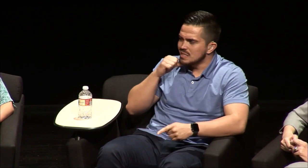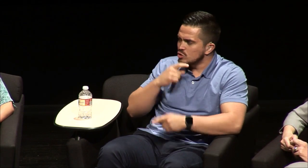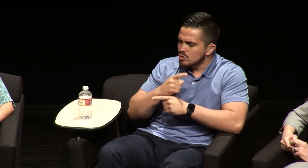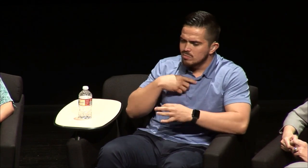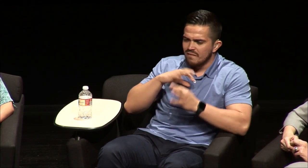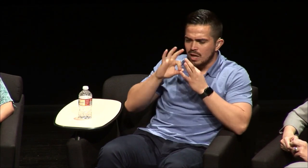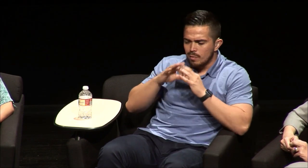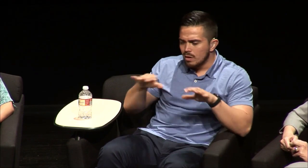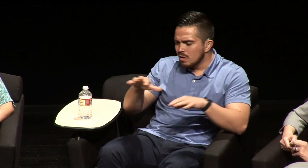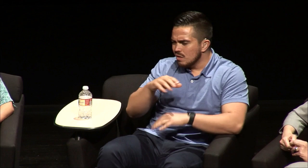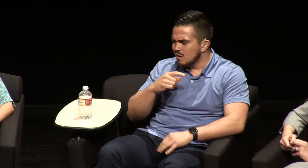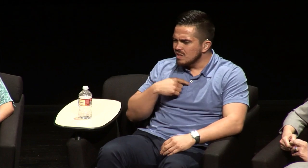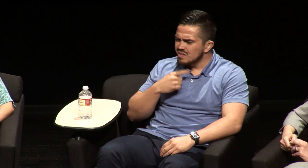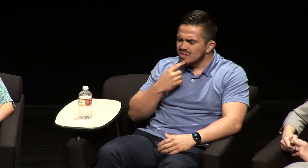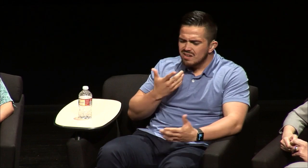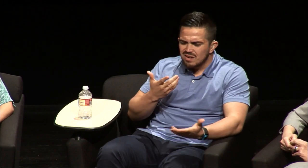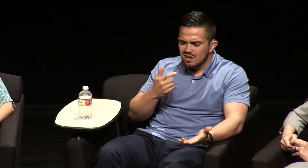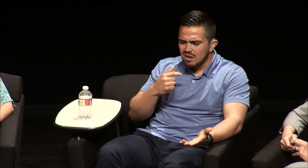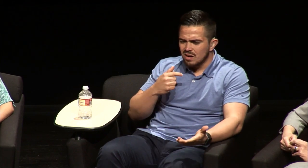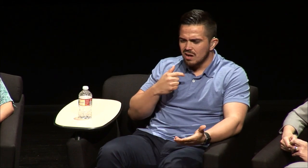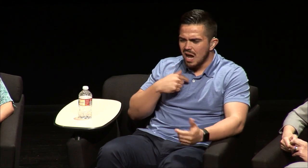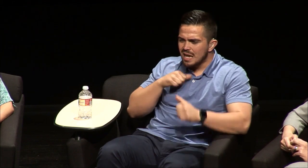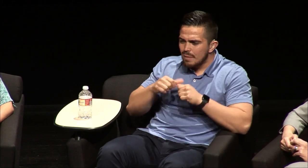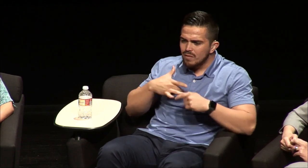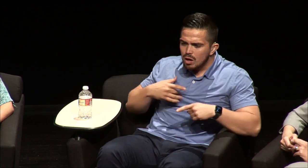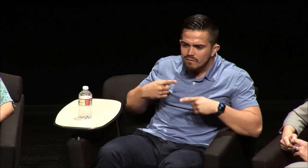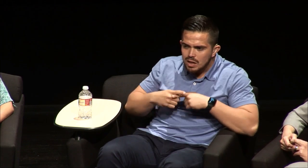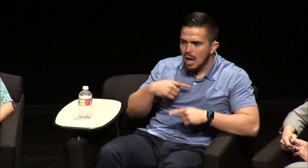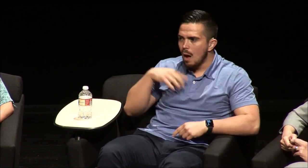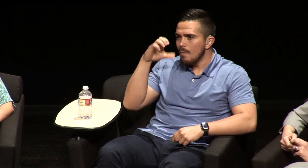be conflicted and I tell my sister and my family I'd say to them look I keep